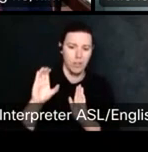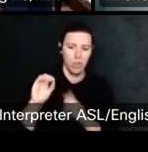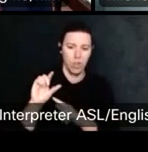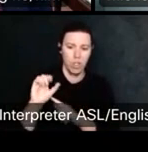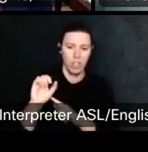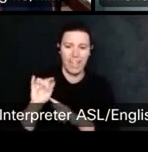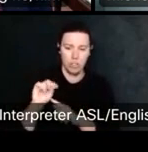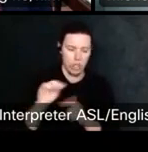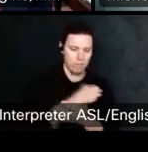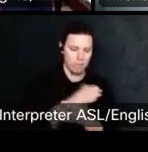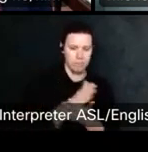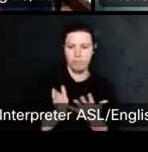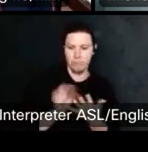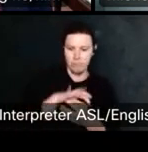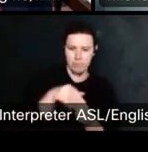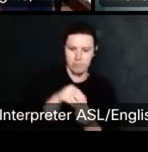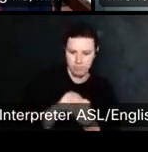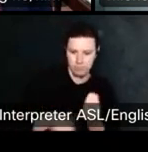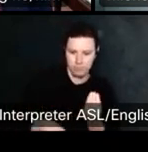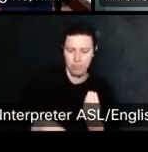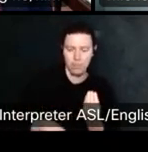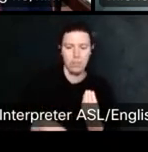And where would you go to actually register that copy? Right?